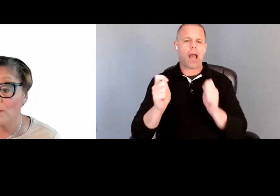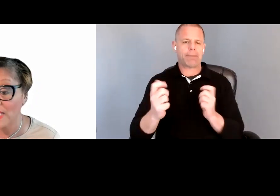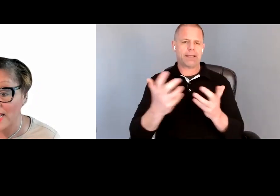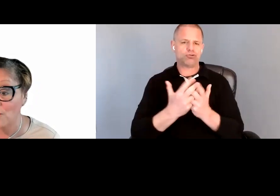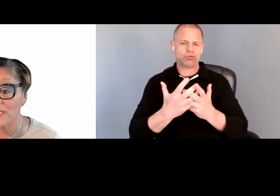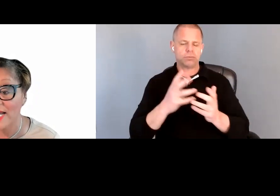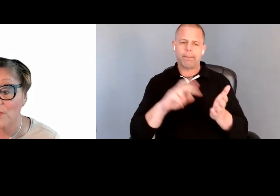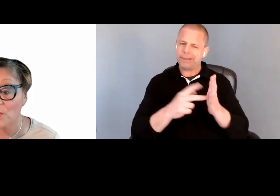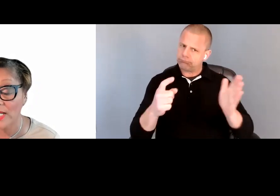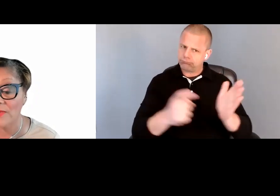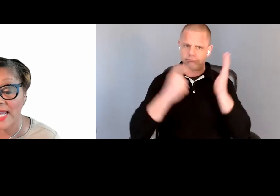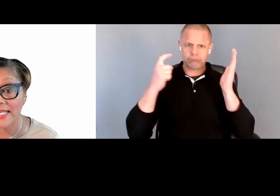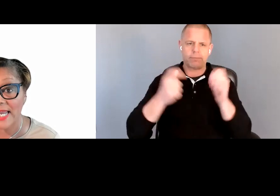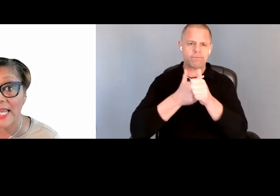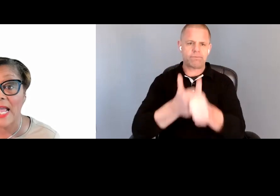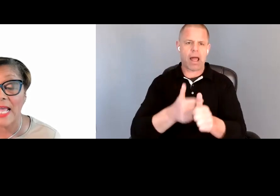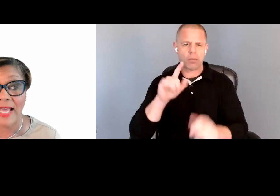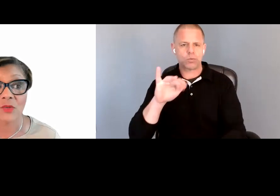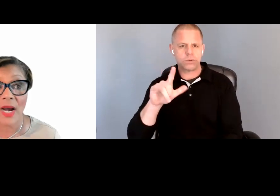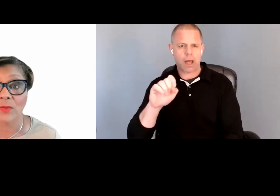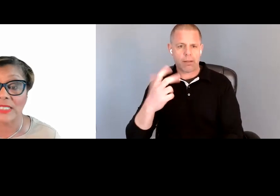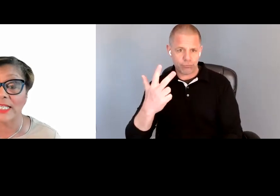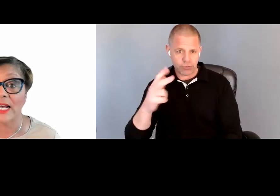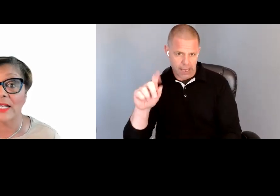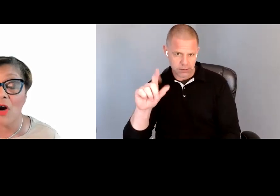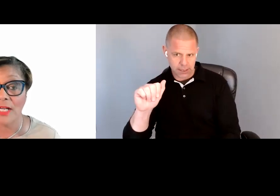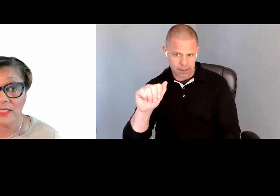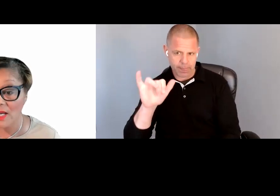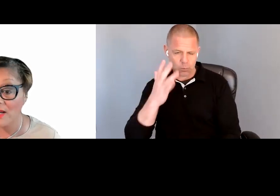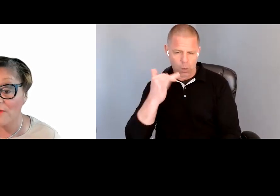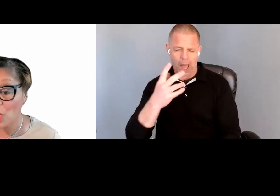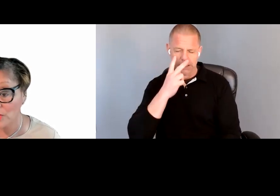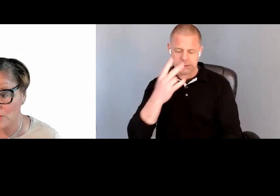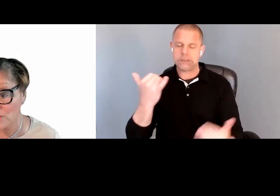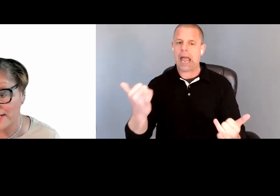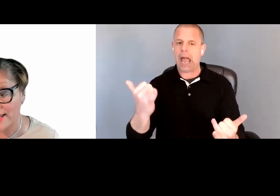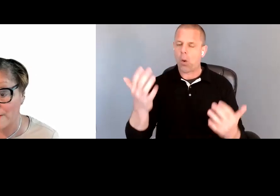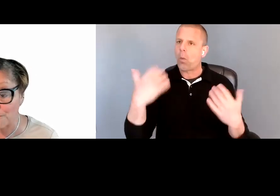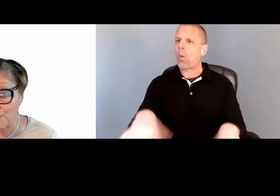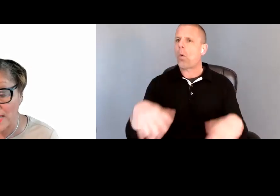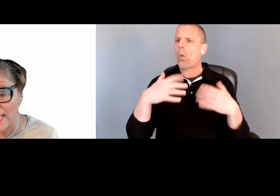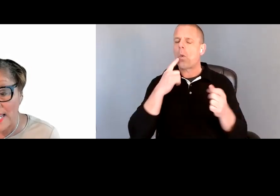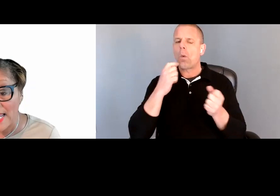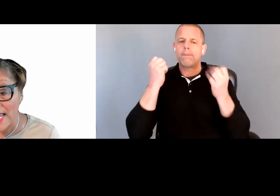comply with Title III of the ADA, and that's why we see an onslaught of lawsuits right now.